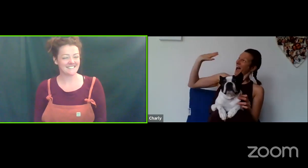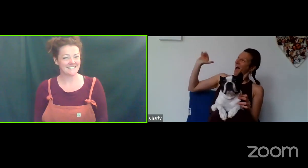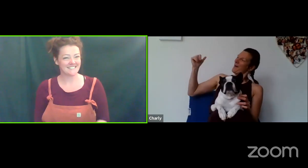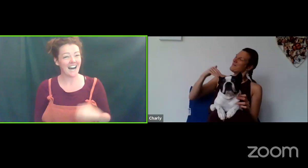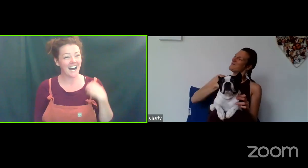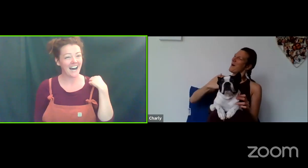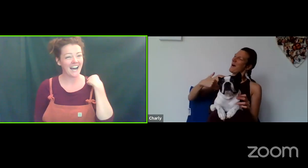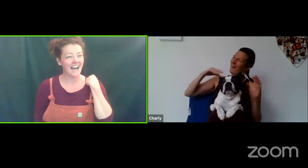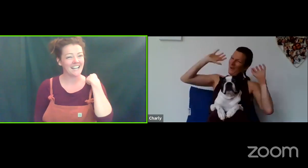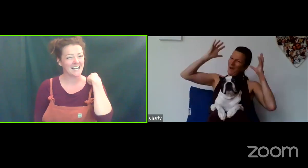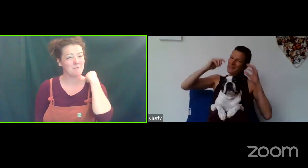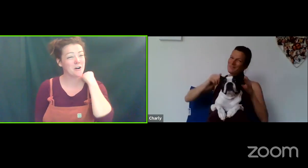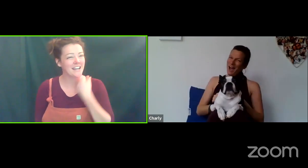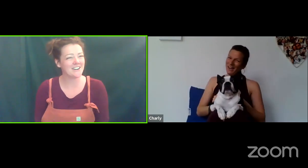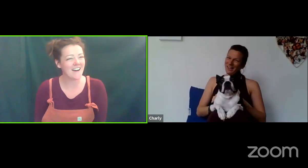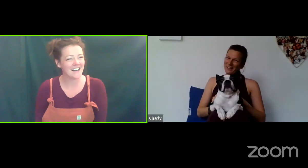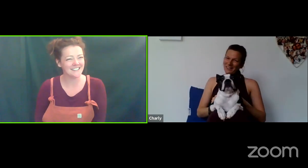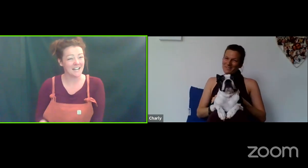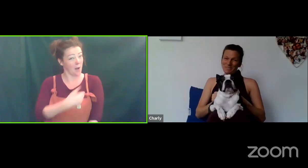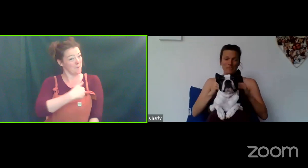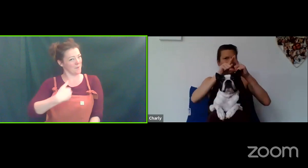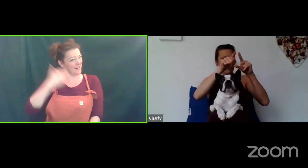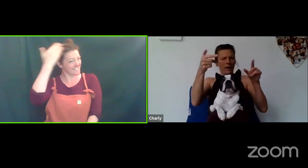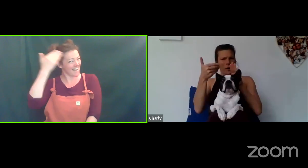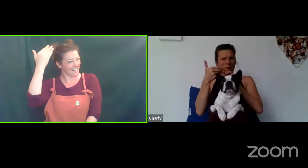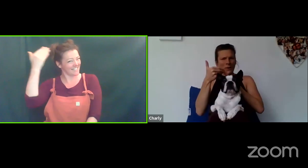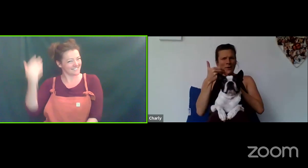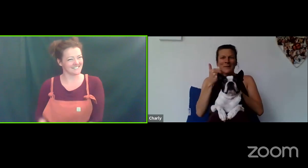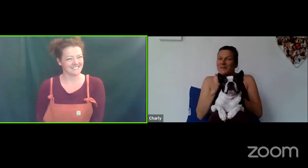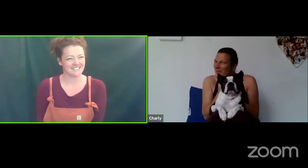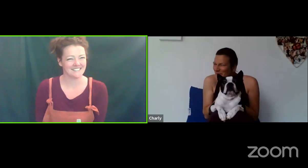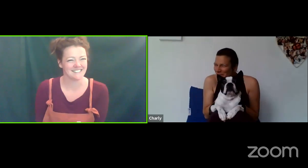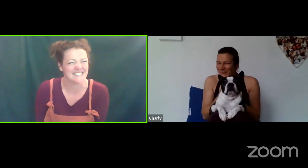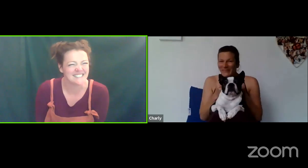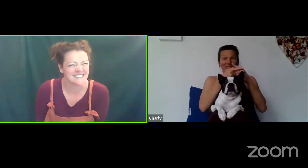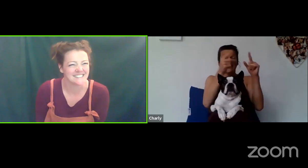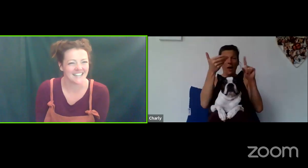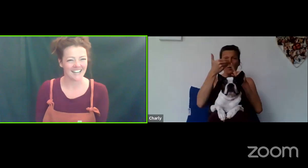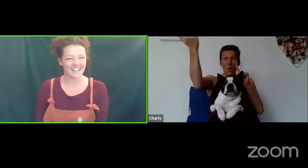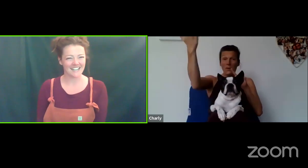Ah! Morning Laura! Morning Charly!